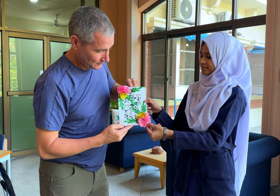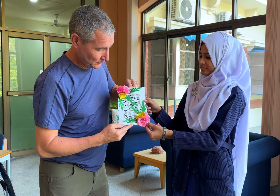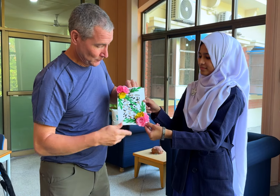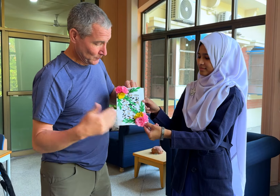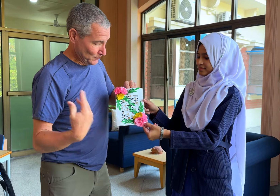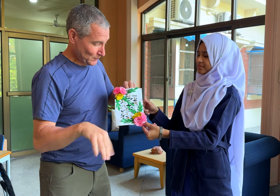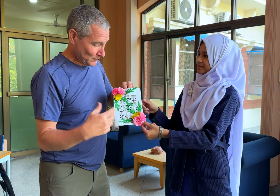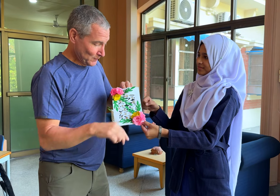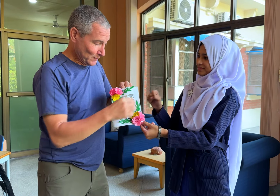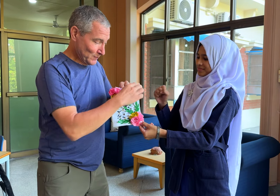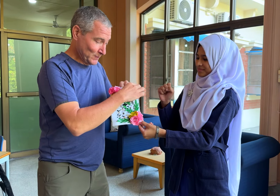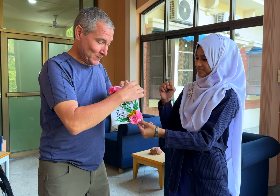Wow!